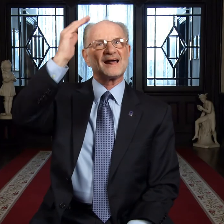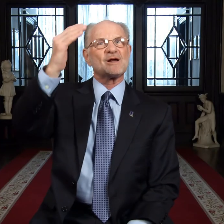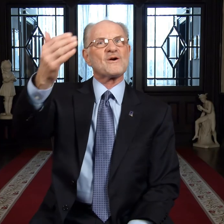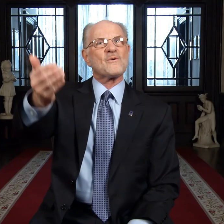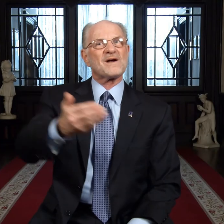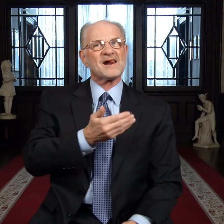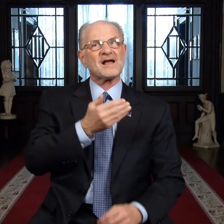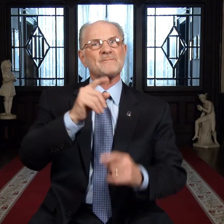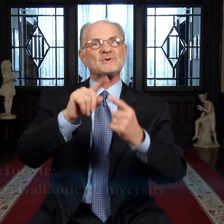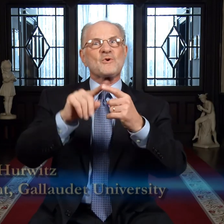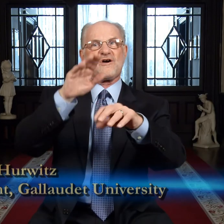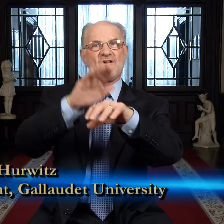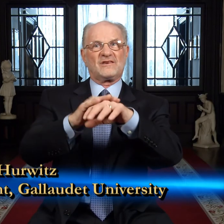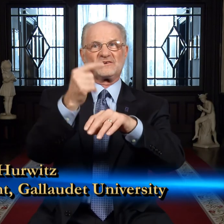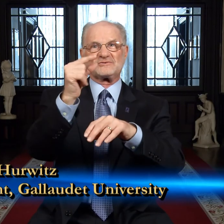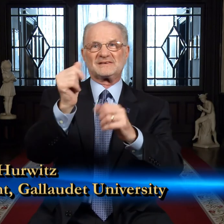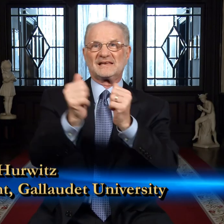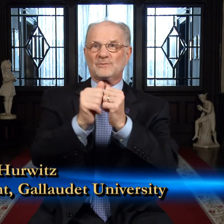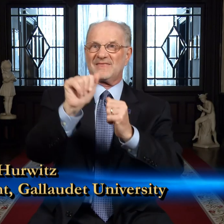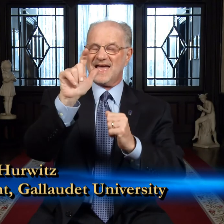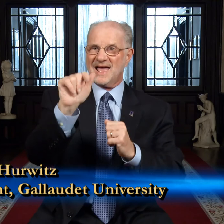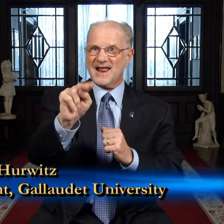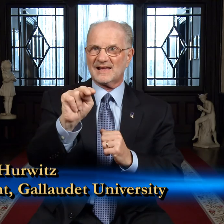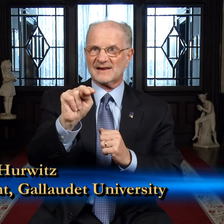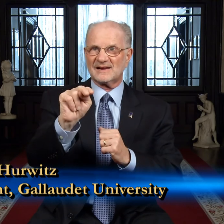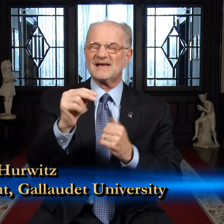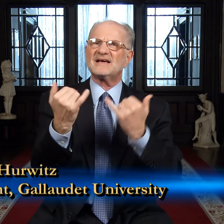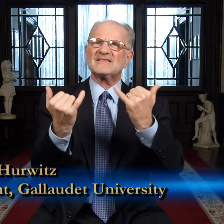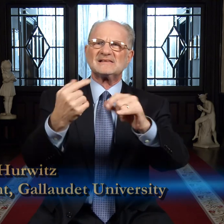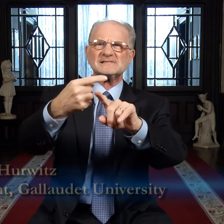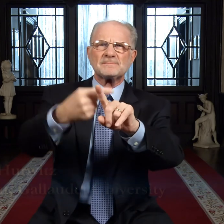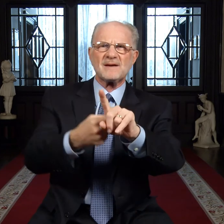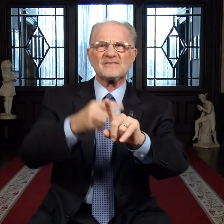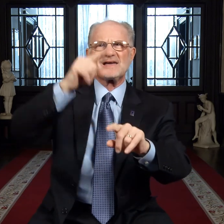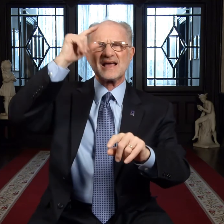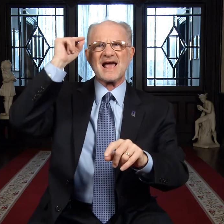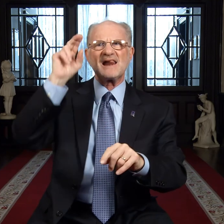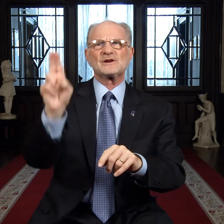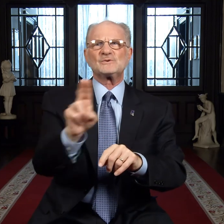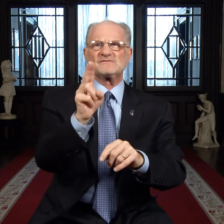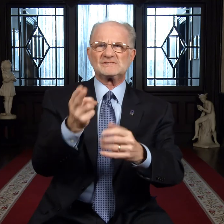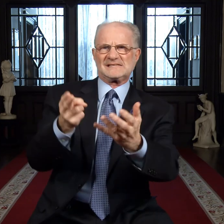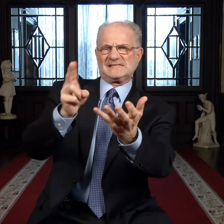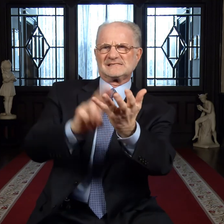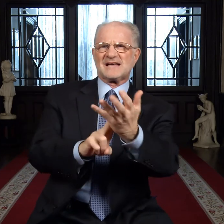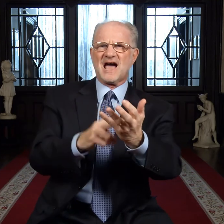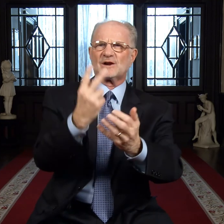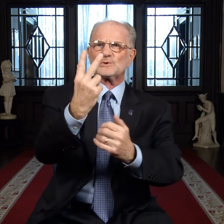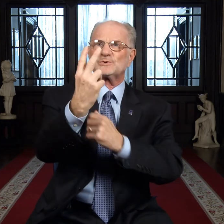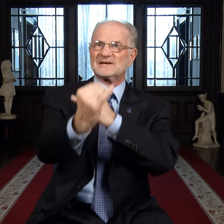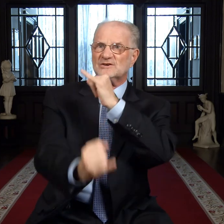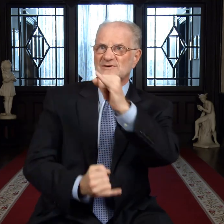Hello! Welcome to "On the Green with Alan." This month, Gallaudet University signed